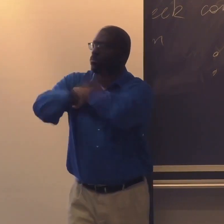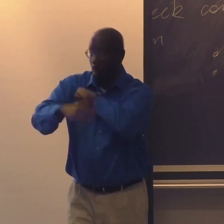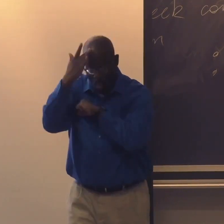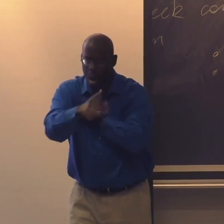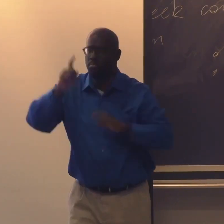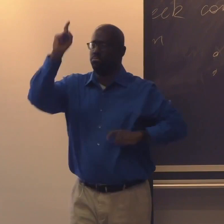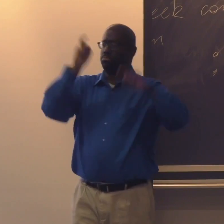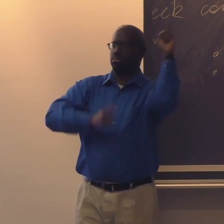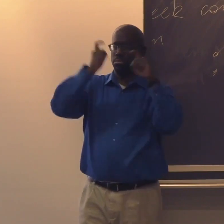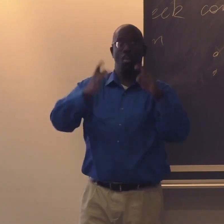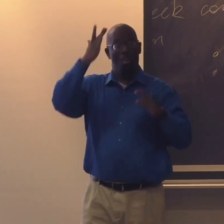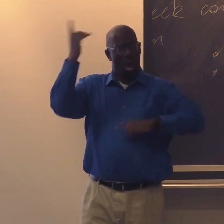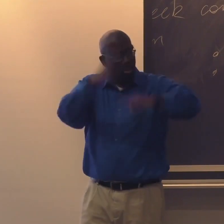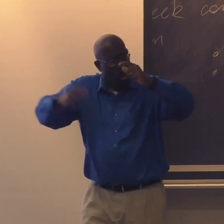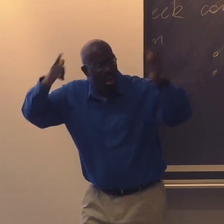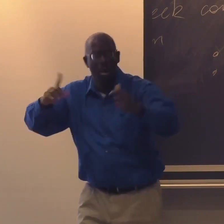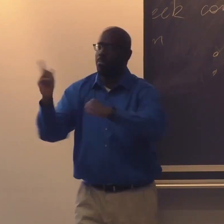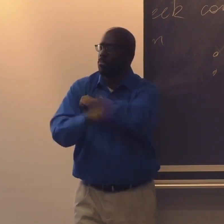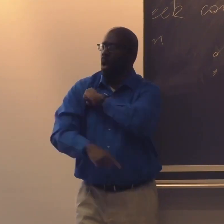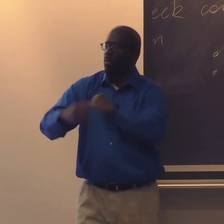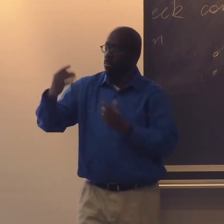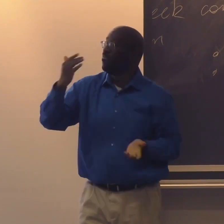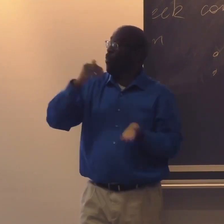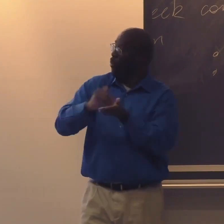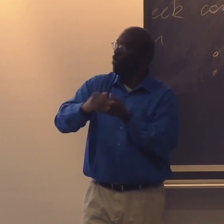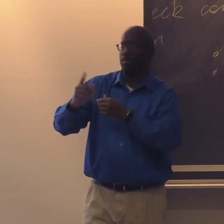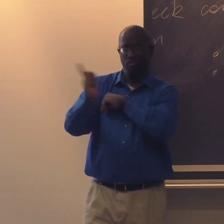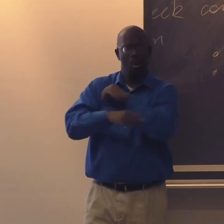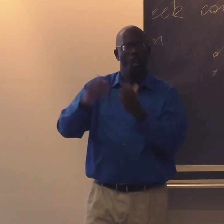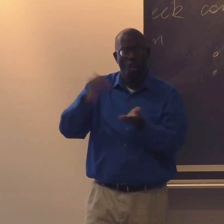And they were punished because of the way they had made a facial expression.